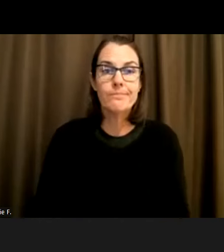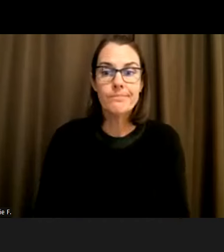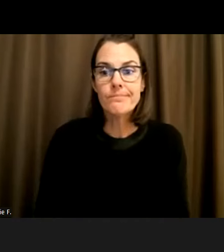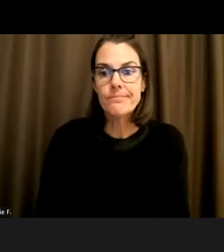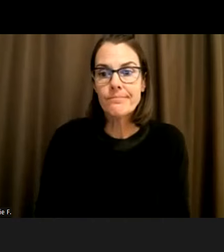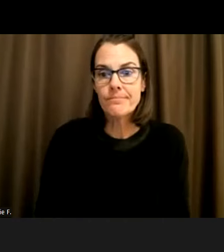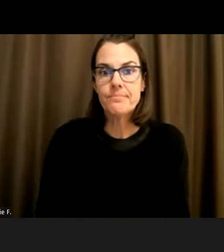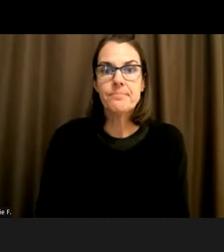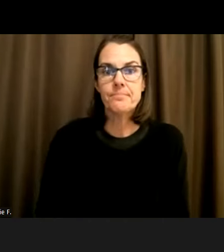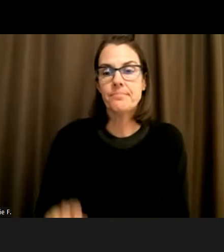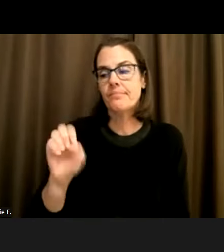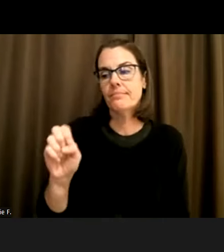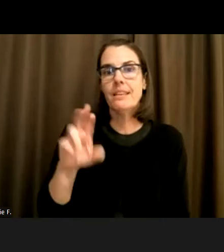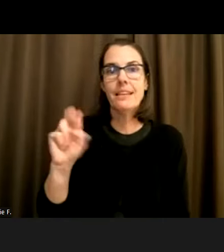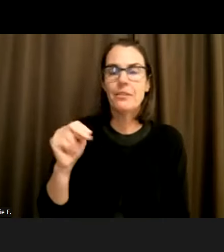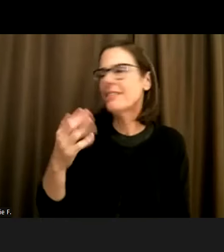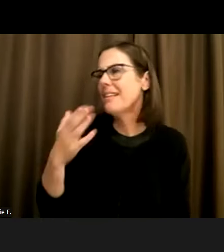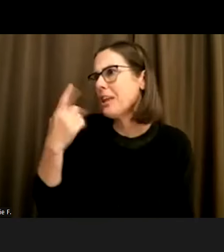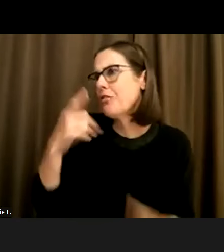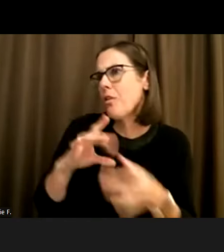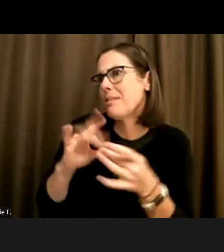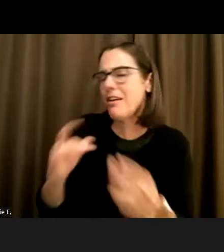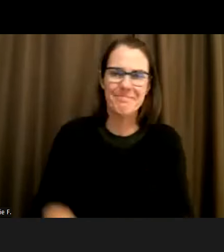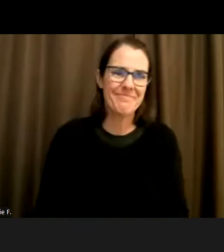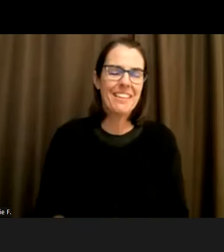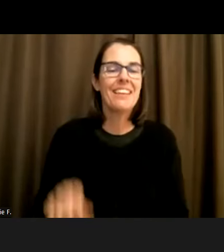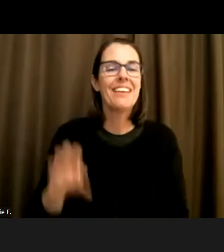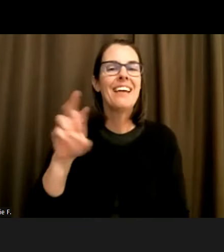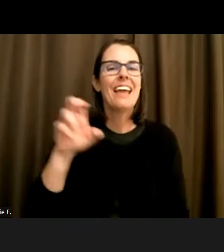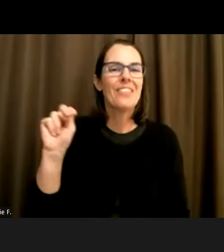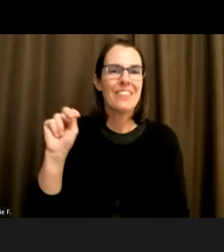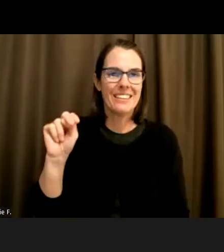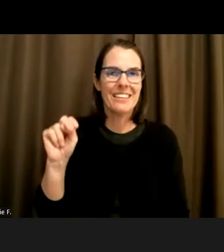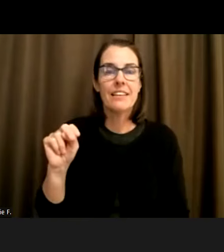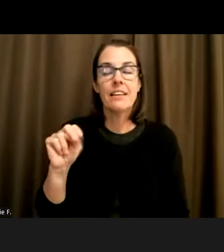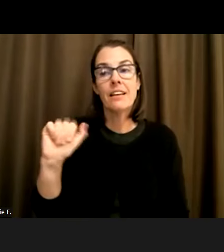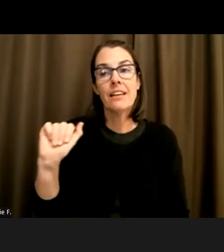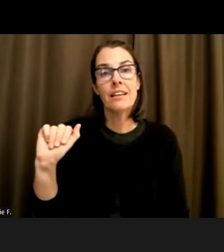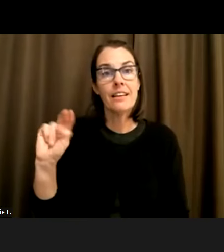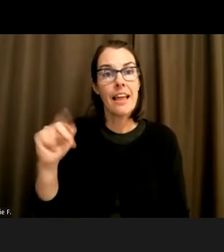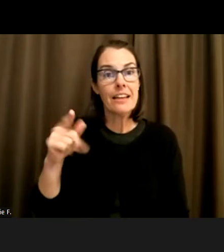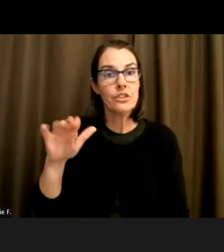This is Aaron speaking. Thank you for letting me talk. This is Aaron speaking. Angela, thank you first of all for